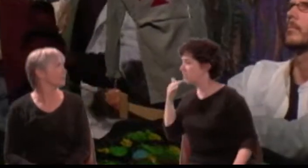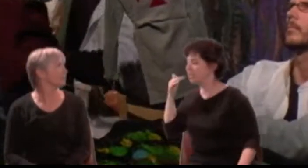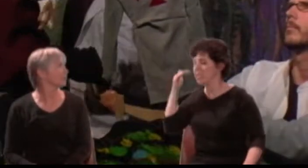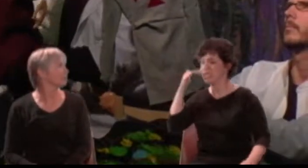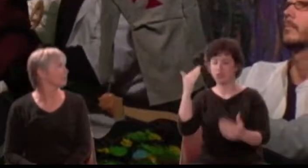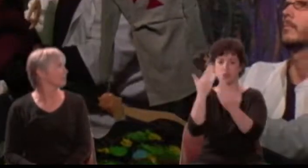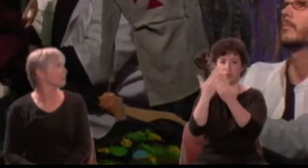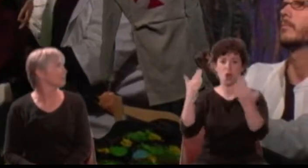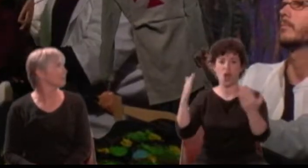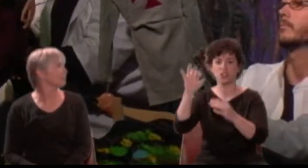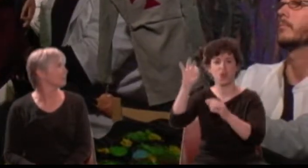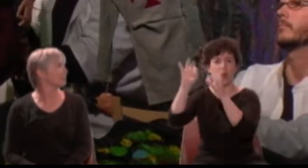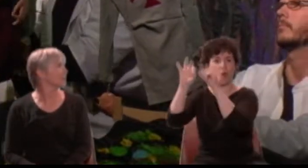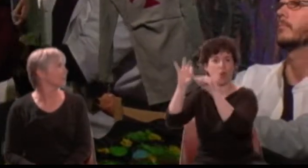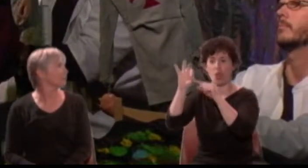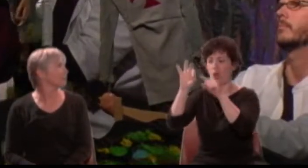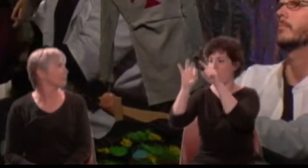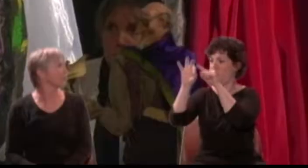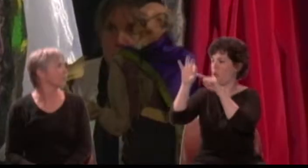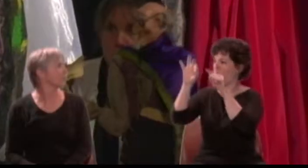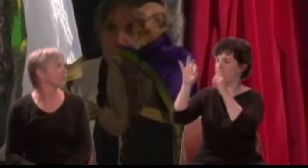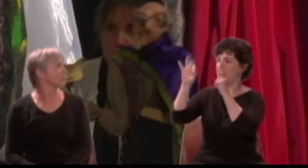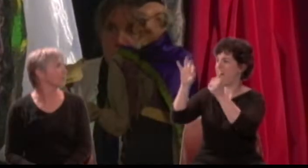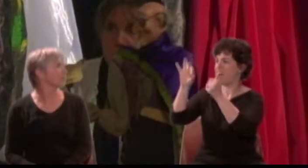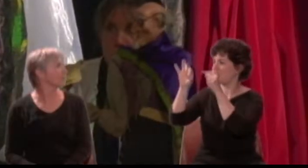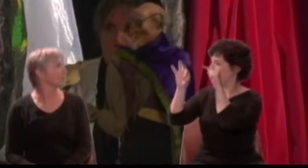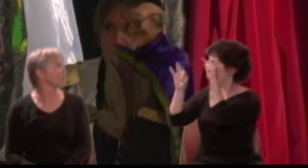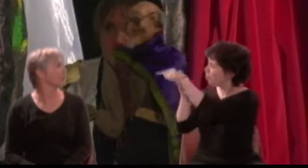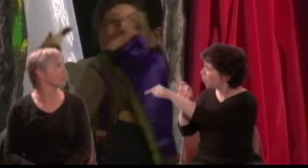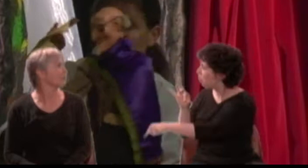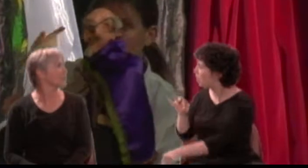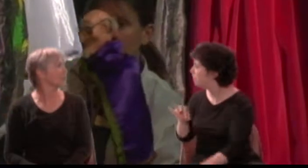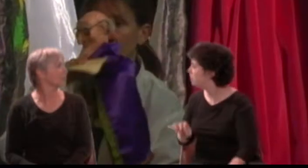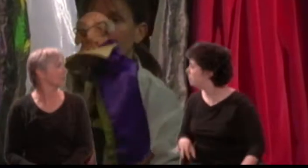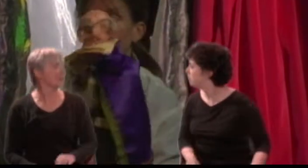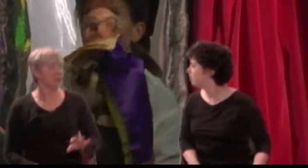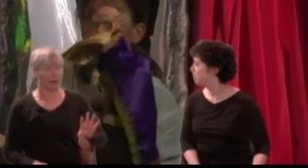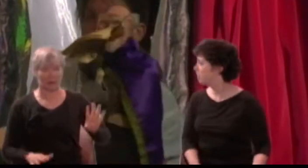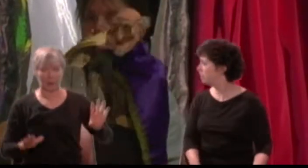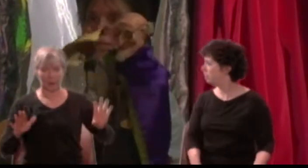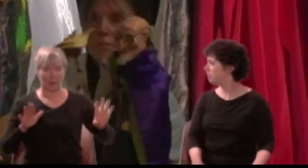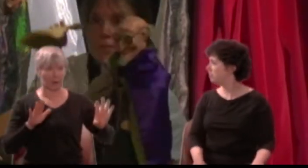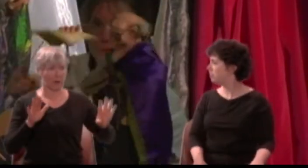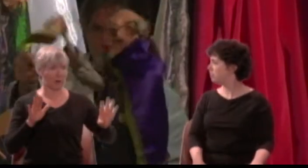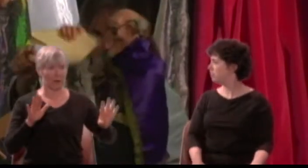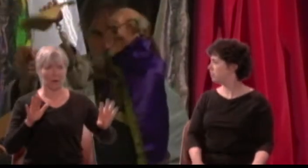Pyramus: Wilt thou at Ninny's tomb meet me straightaway? Thisby: Tide...